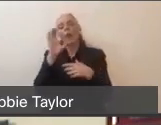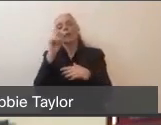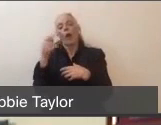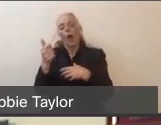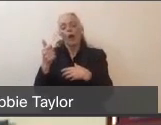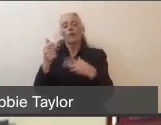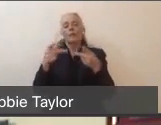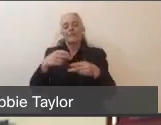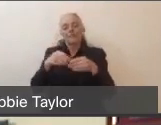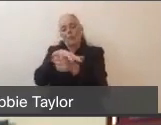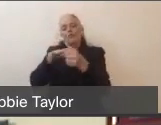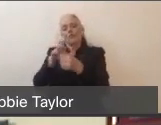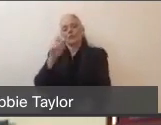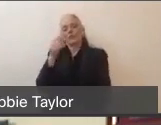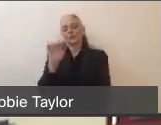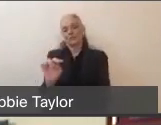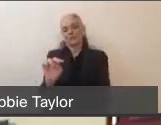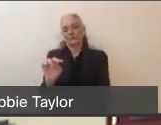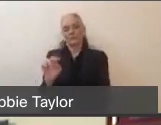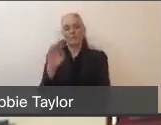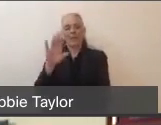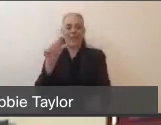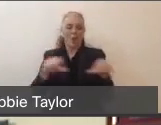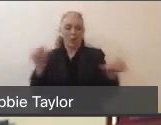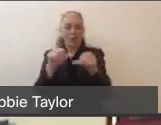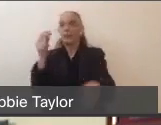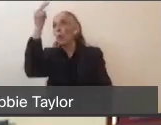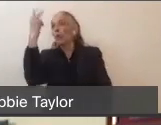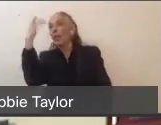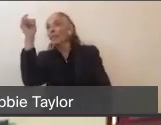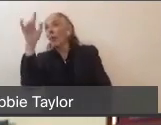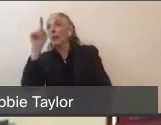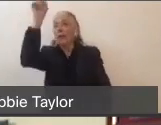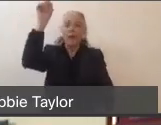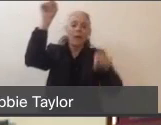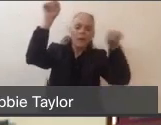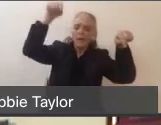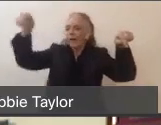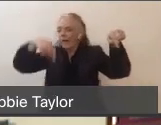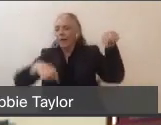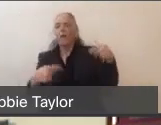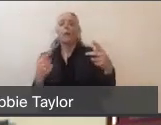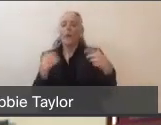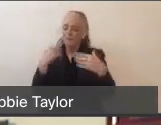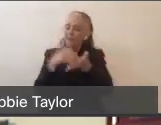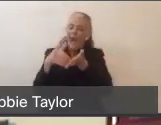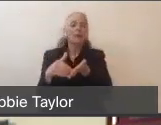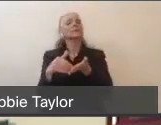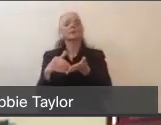and the region of Northern California, thousands of additional bed space has been created at alternate care sites.